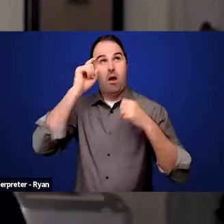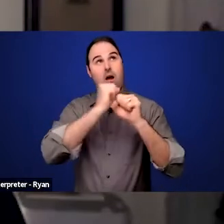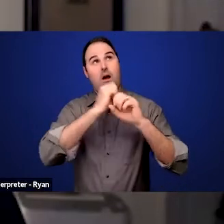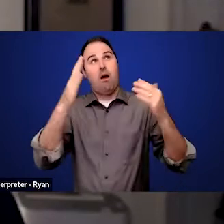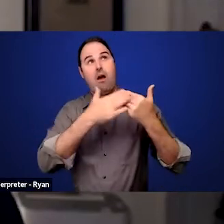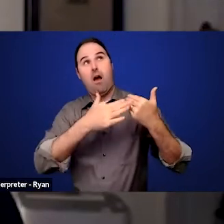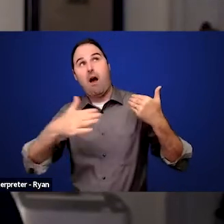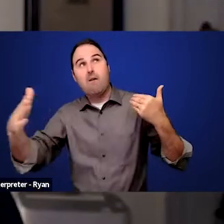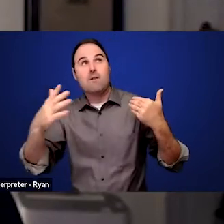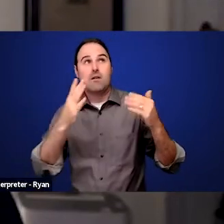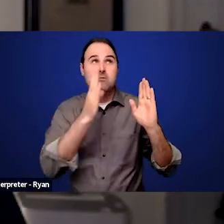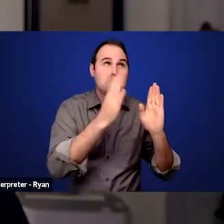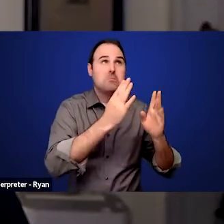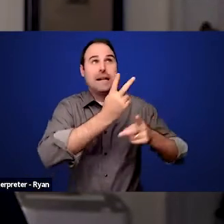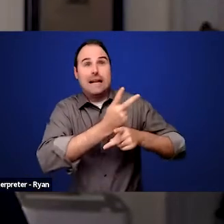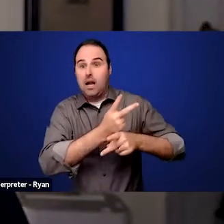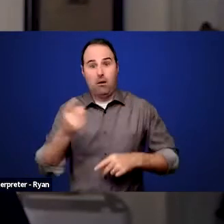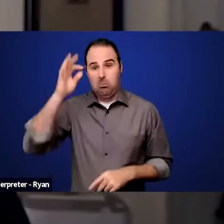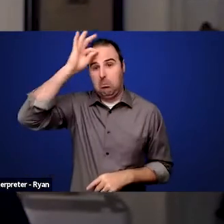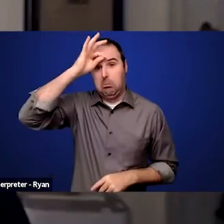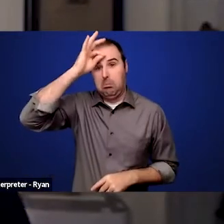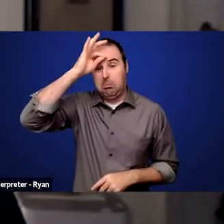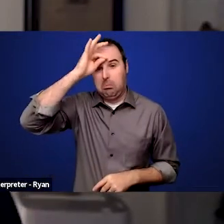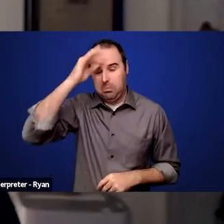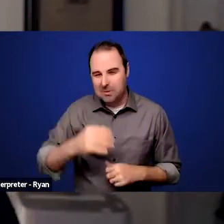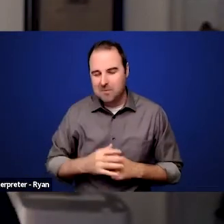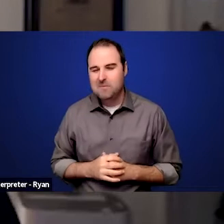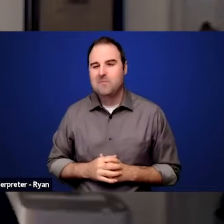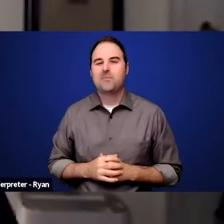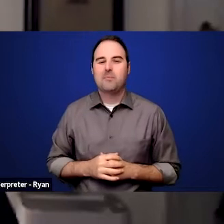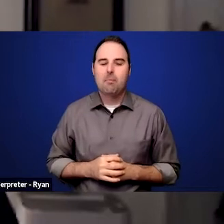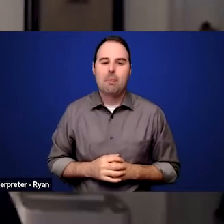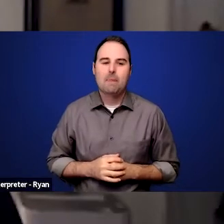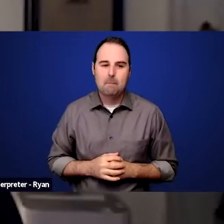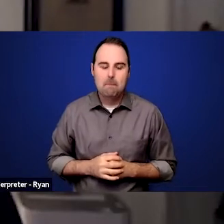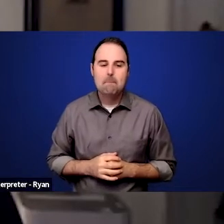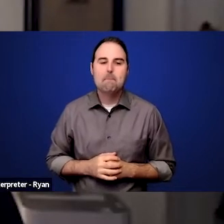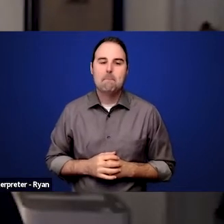not just parents of kids with disabilities, but people who acquire their disabilities